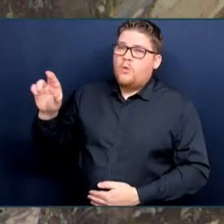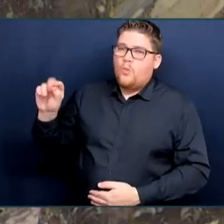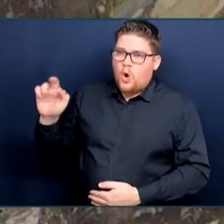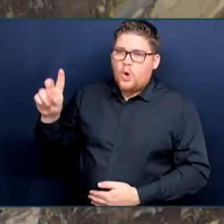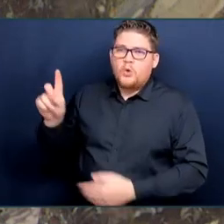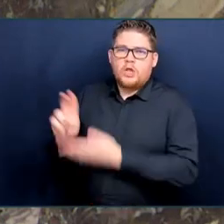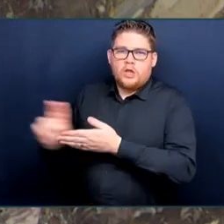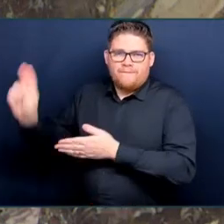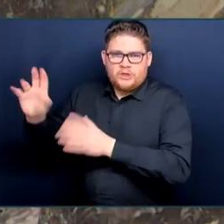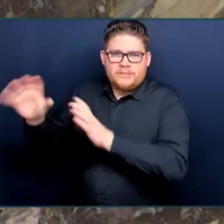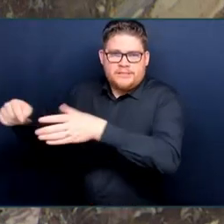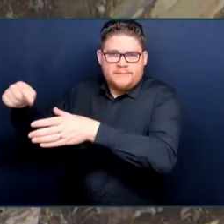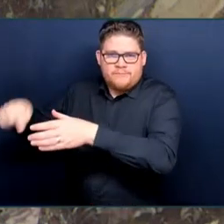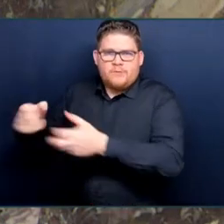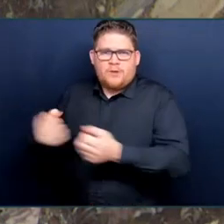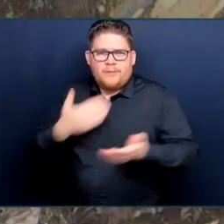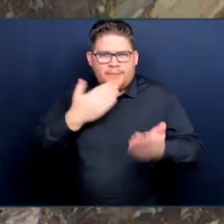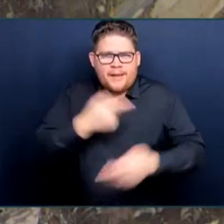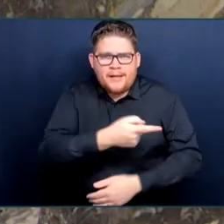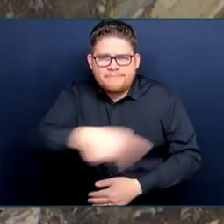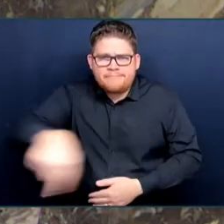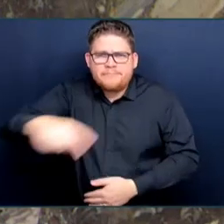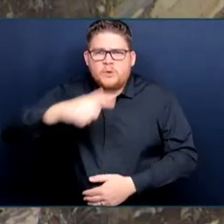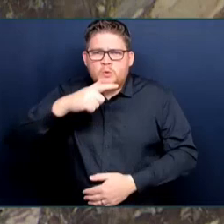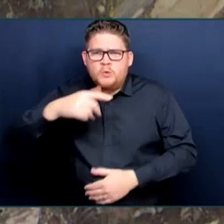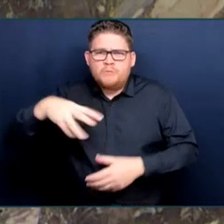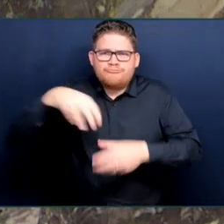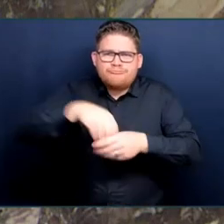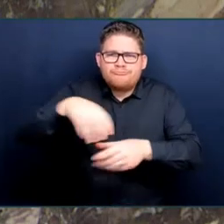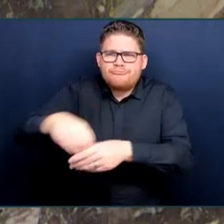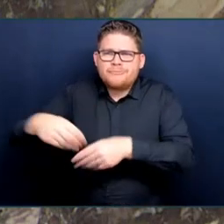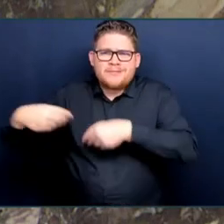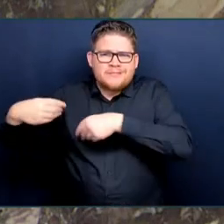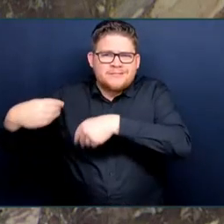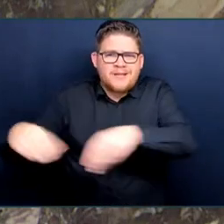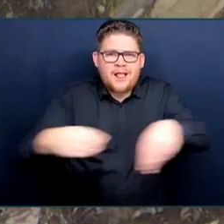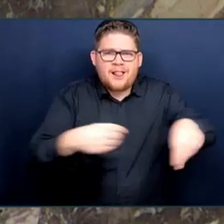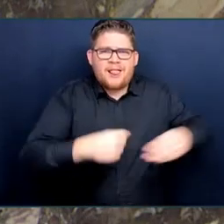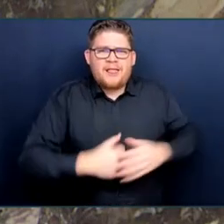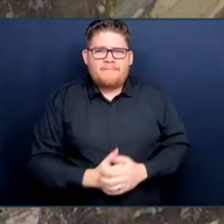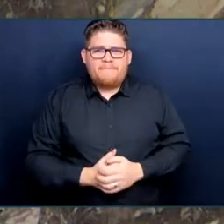Simon Toole, of Good Earth Farms in Black Creek, sells smaller and bigger packets of non-hybrid